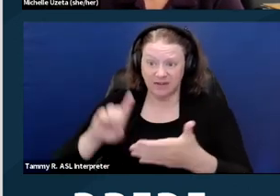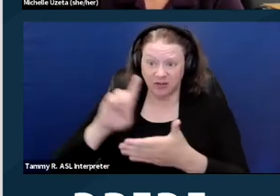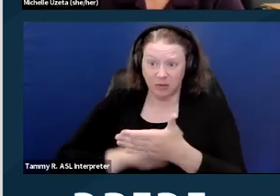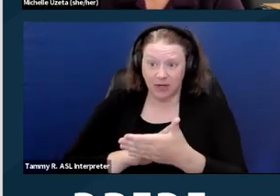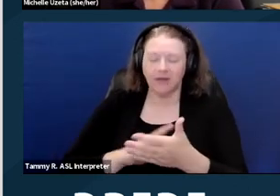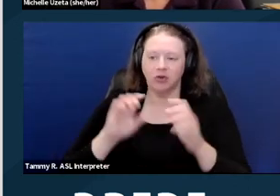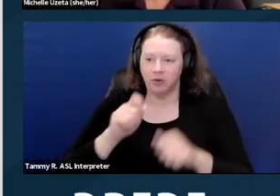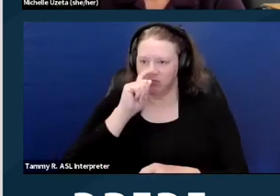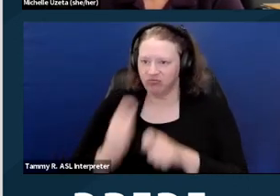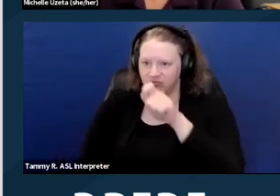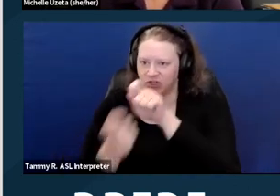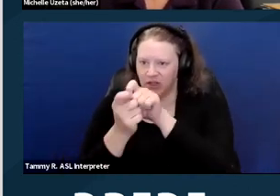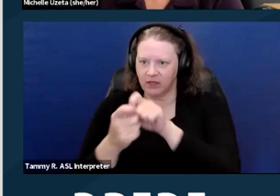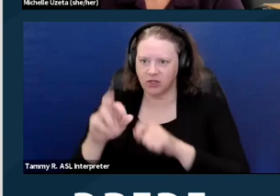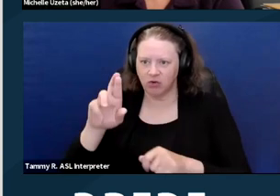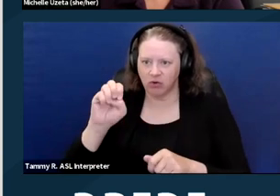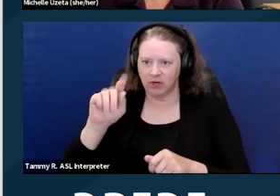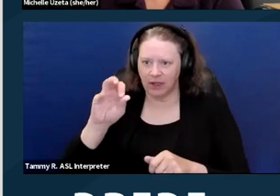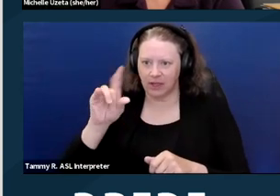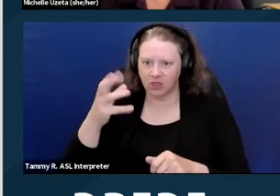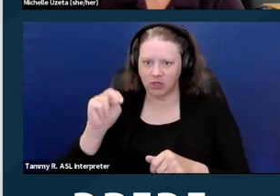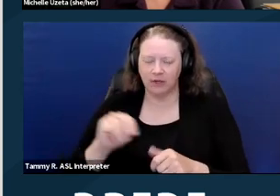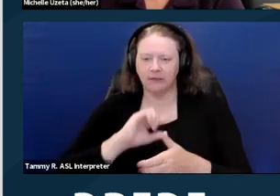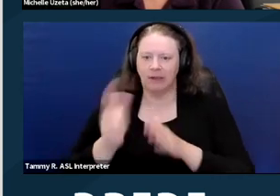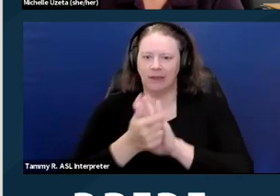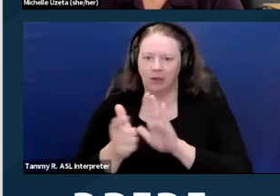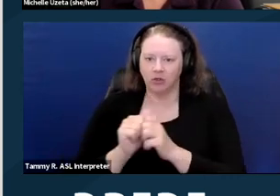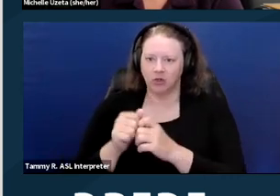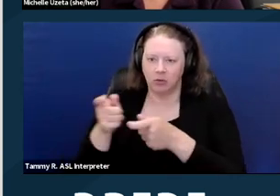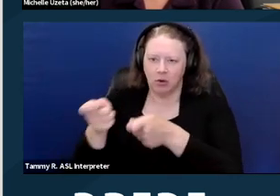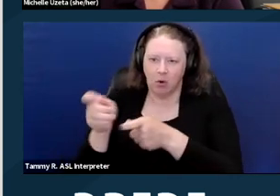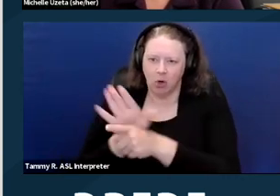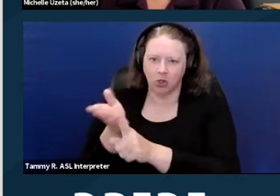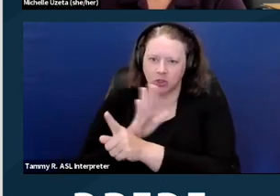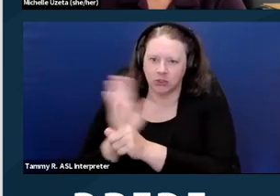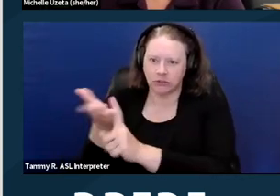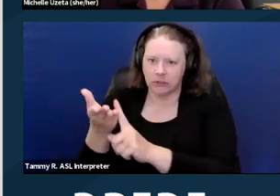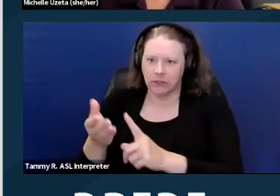It is illegal to coerce, intimidate, or threaten or interfere with anyone who is asserting